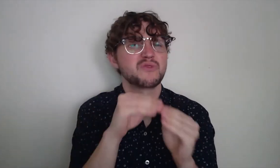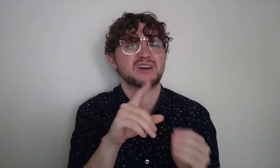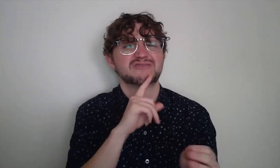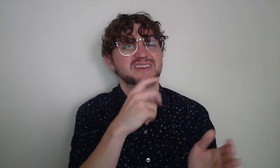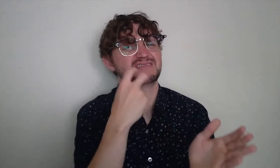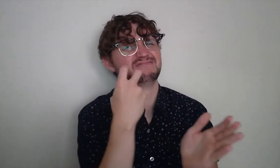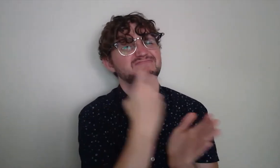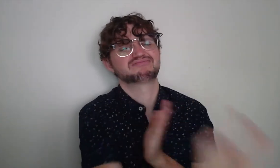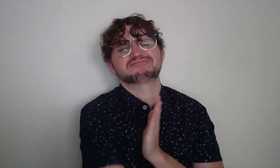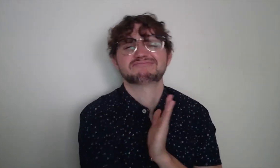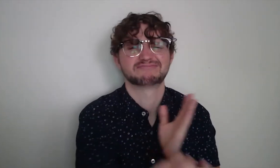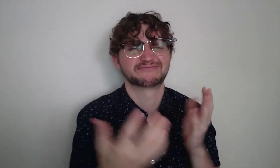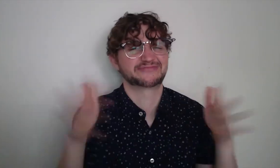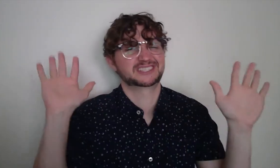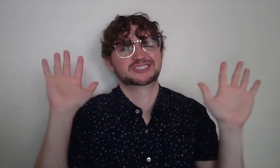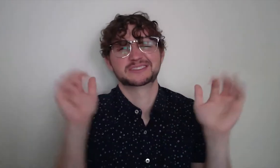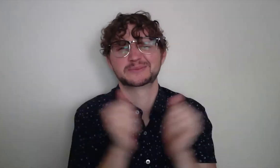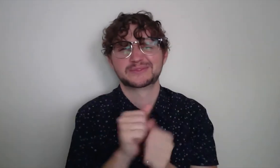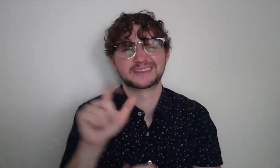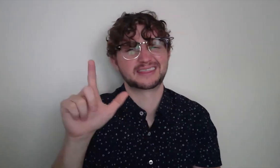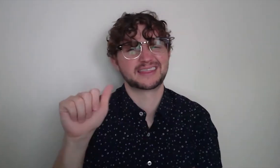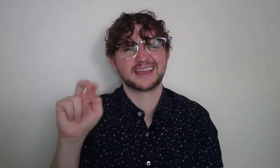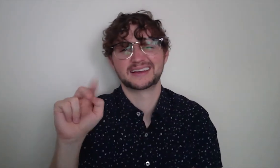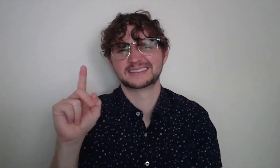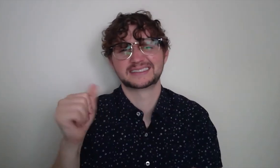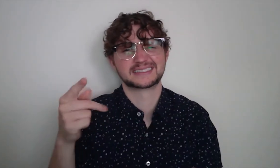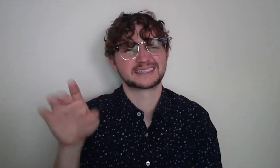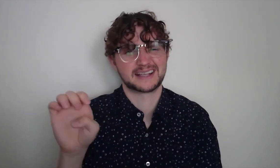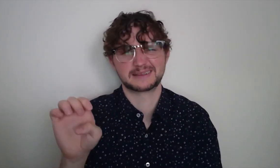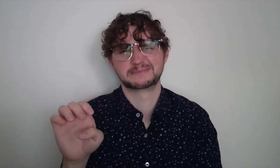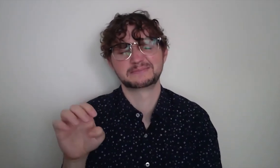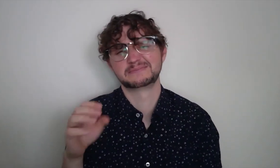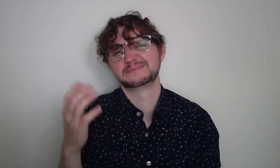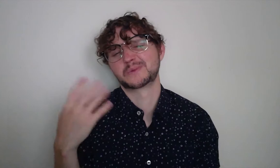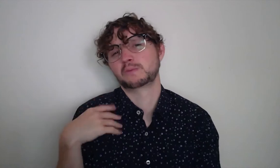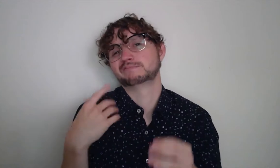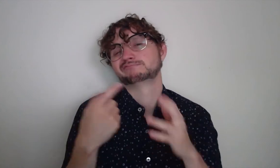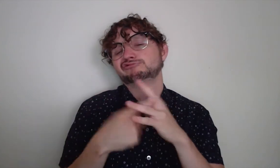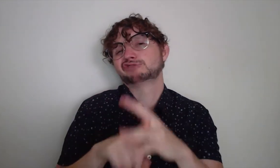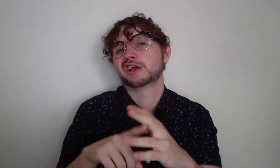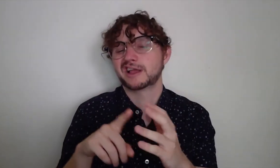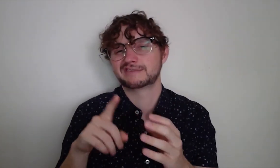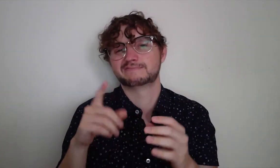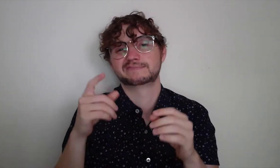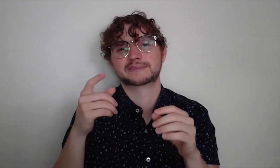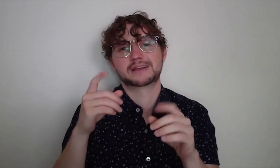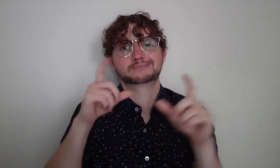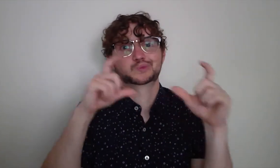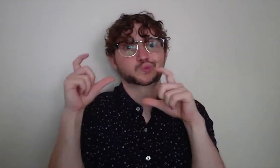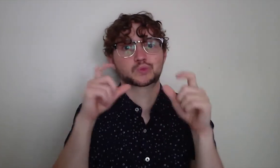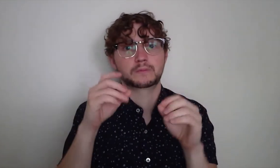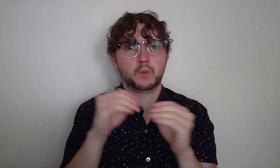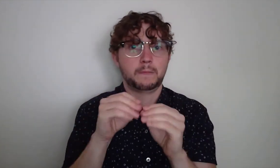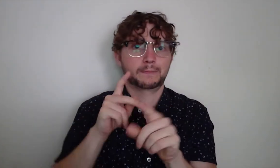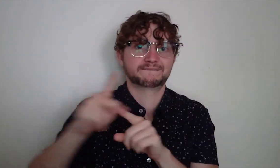and as I began to hike more and more, I began to fall in love with the landscape there.